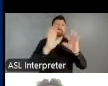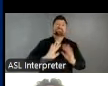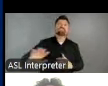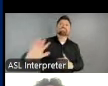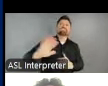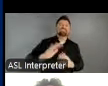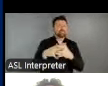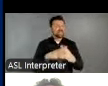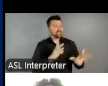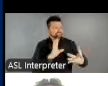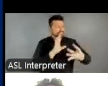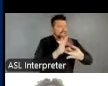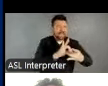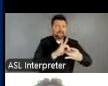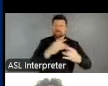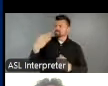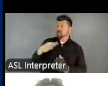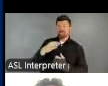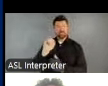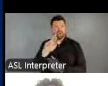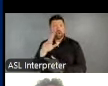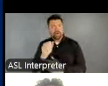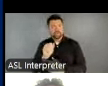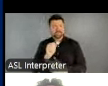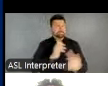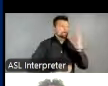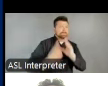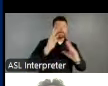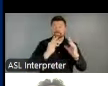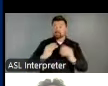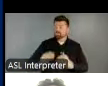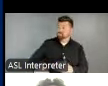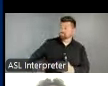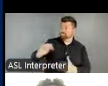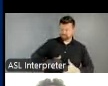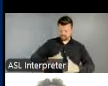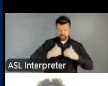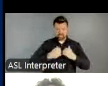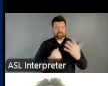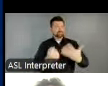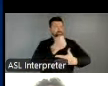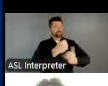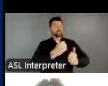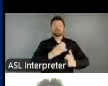and benefit from the arts throughout their lives. We've prioritized strengthening the arts ecosystem